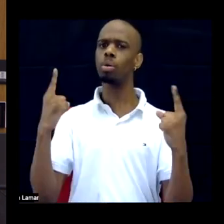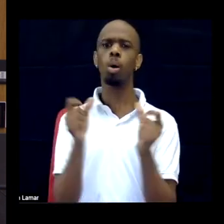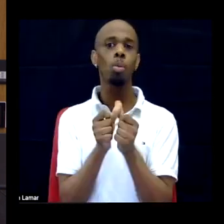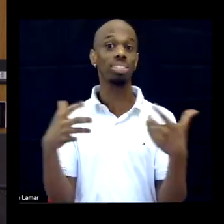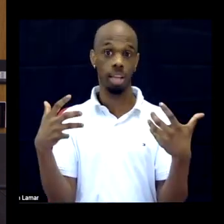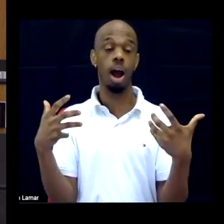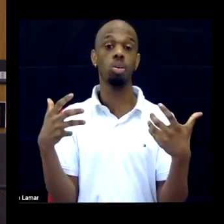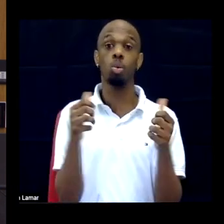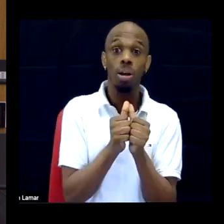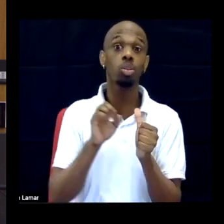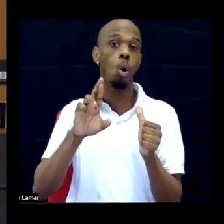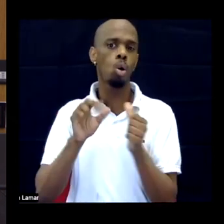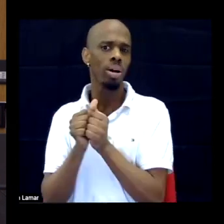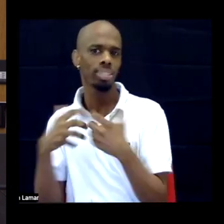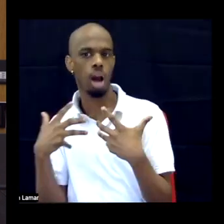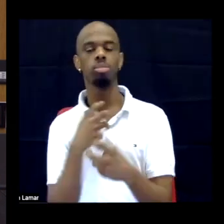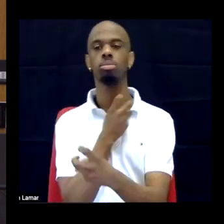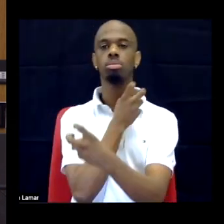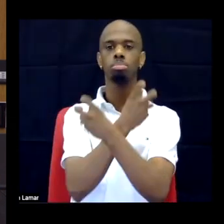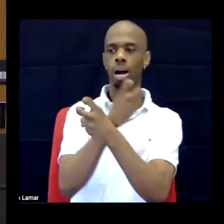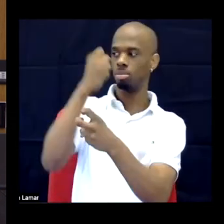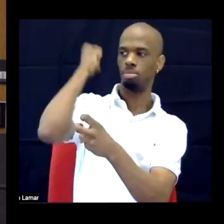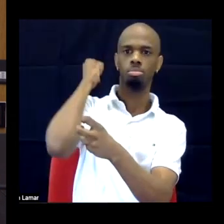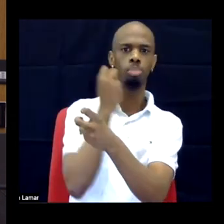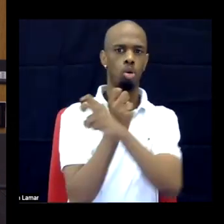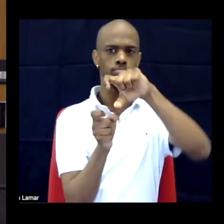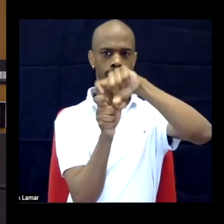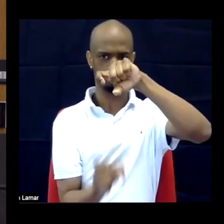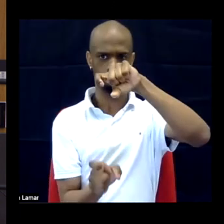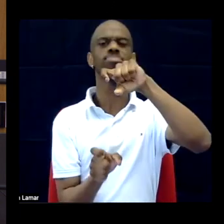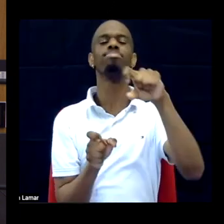would be in pain 13 days after being shot in the back seven times.